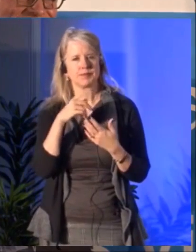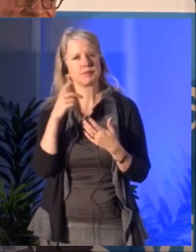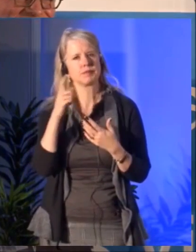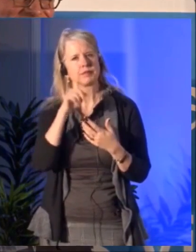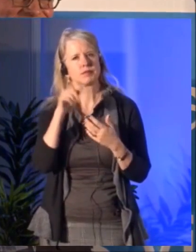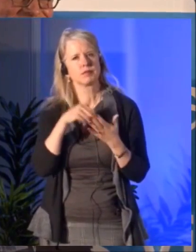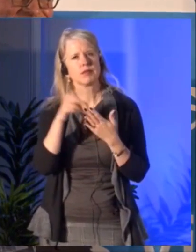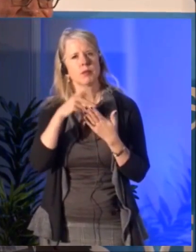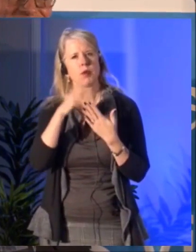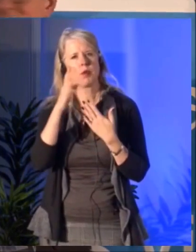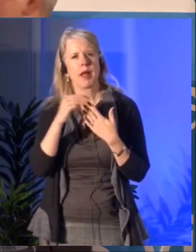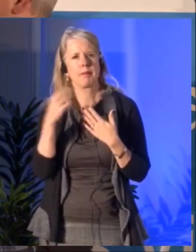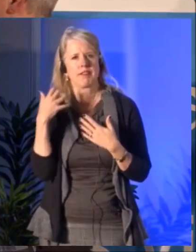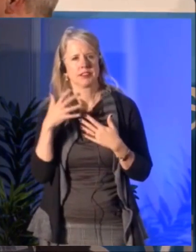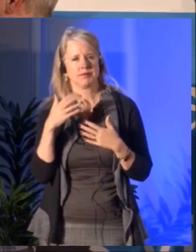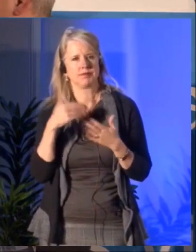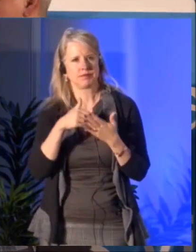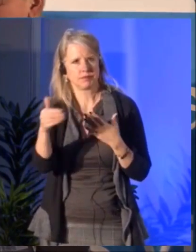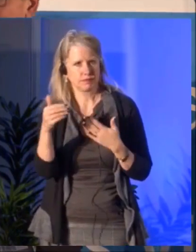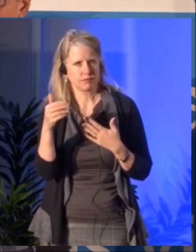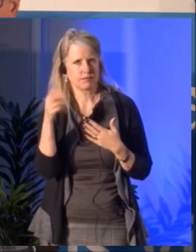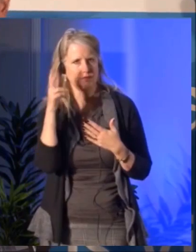[ French Language Being Spoken ]